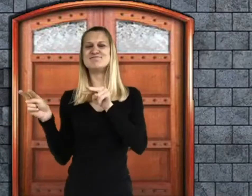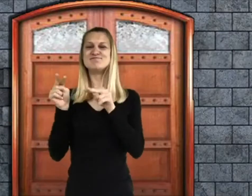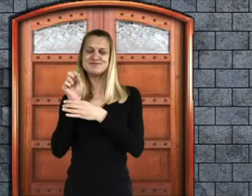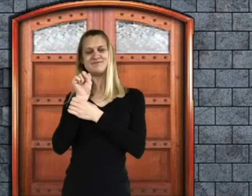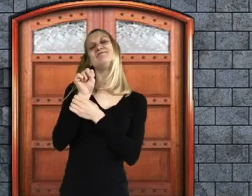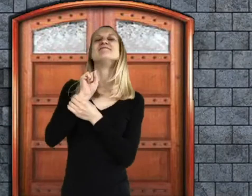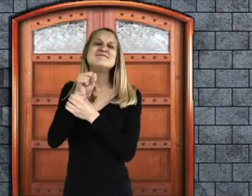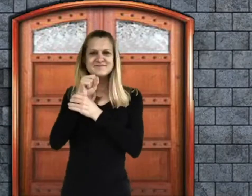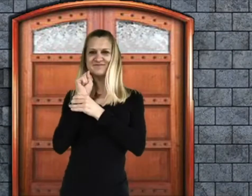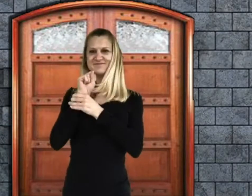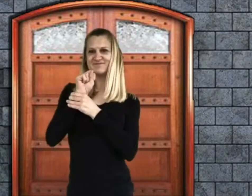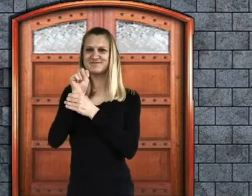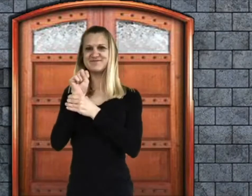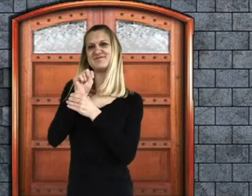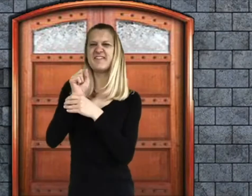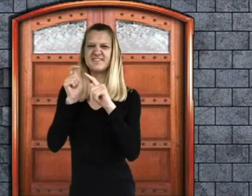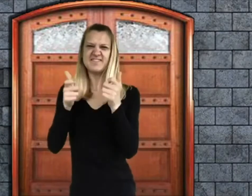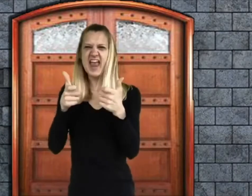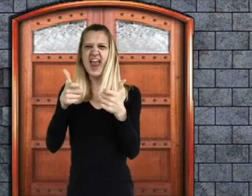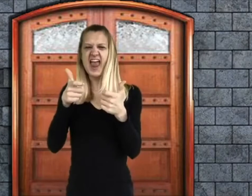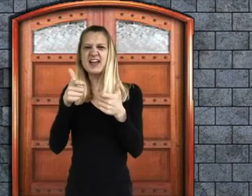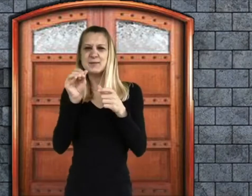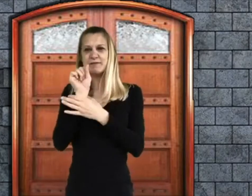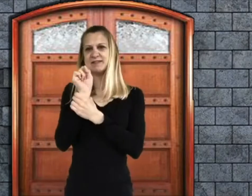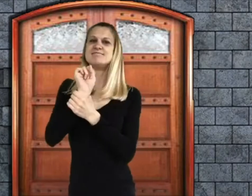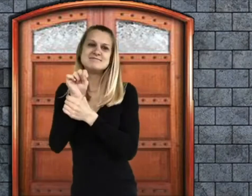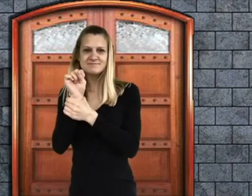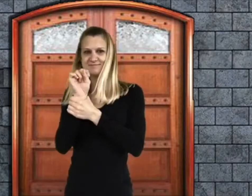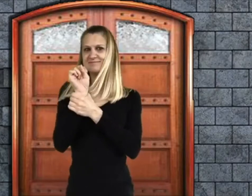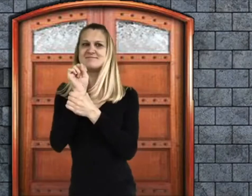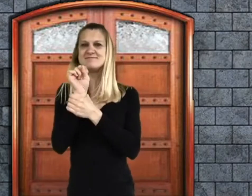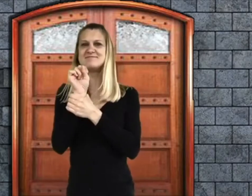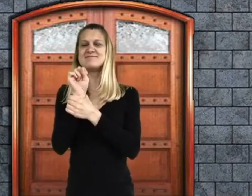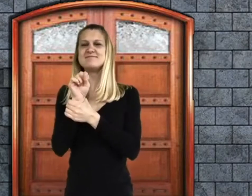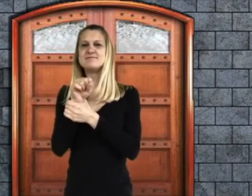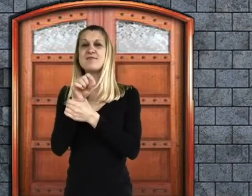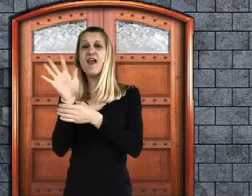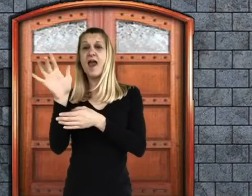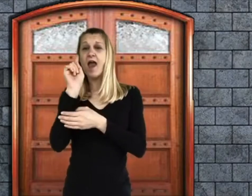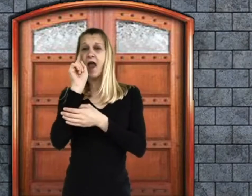He kept making quick jerky little movements with his head, cocking it this way and that,